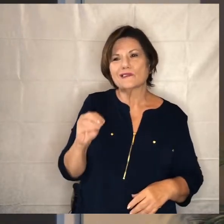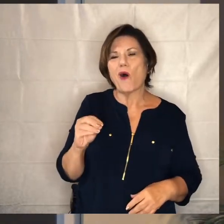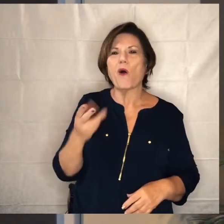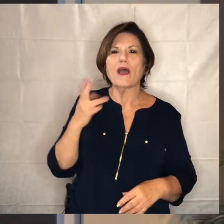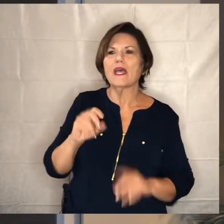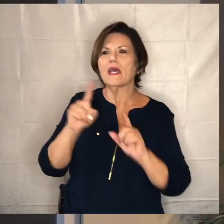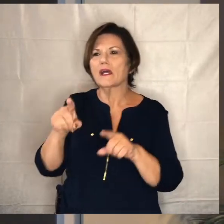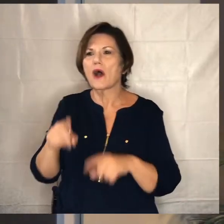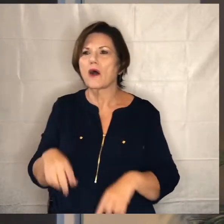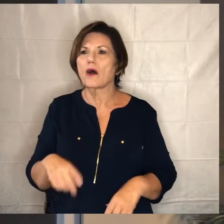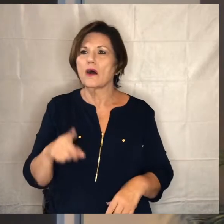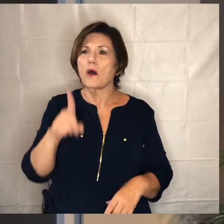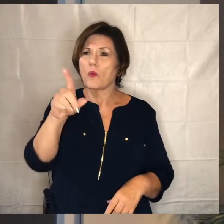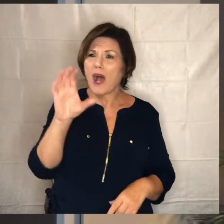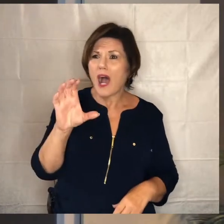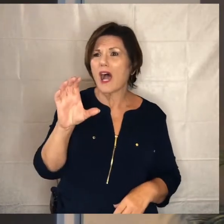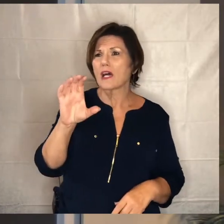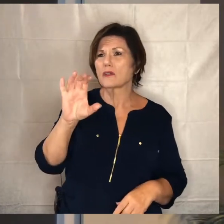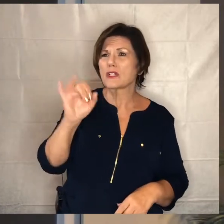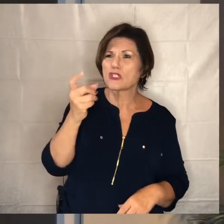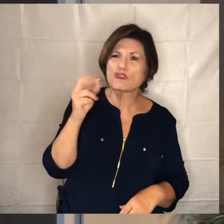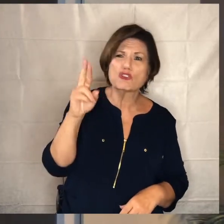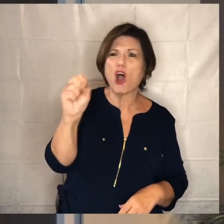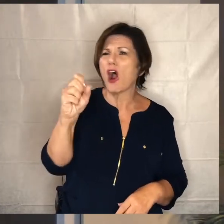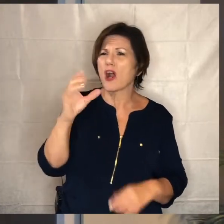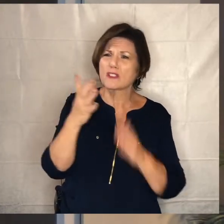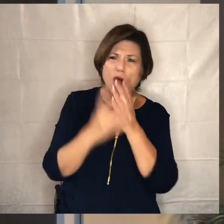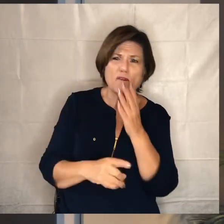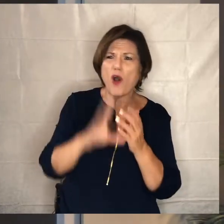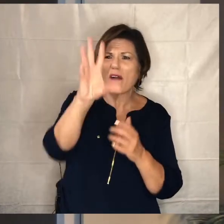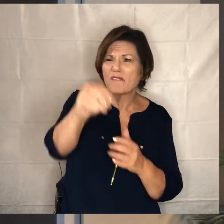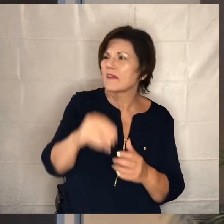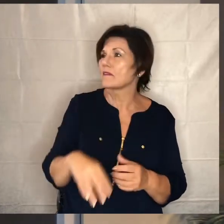100 jars of oil we'll make it 50. 100 containers of wheat